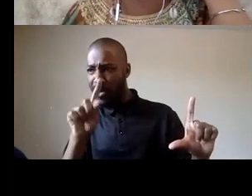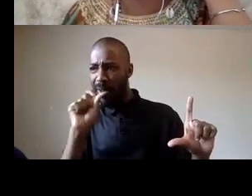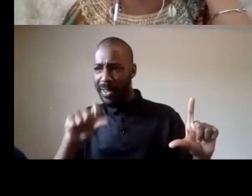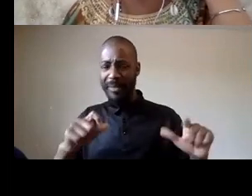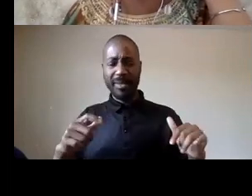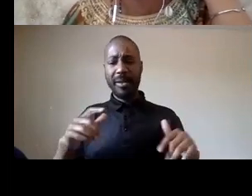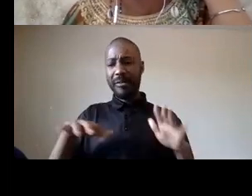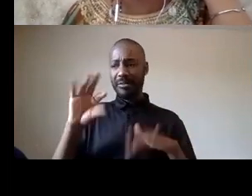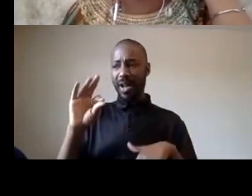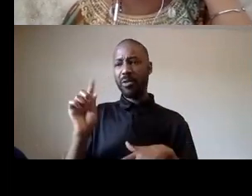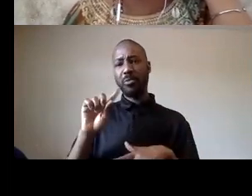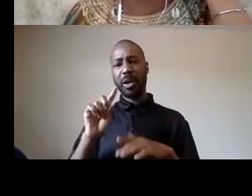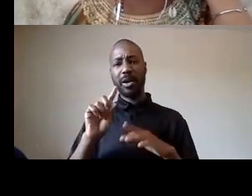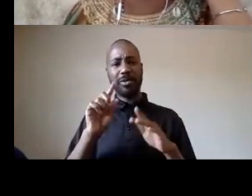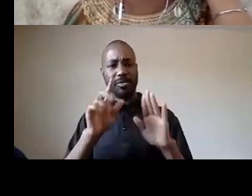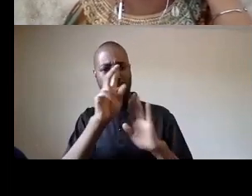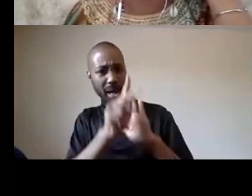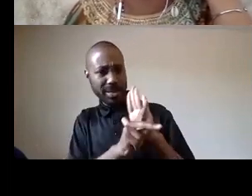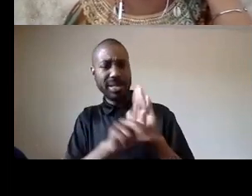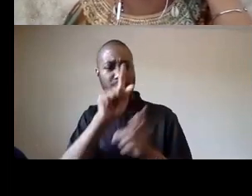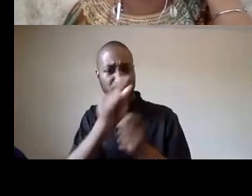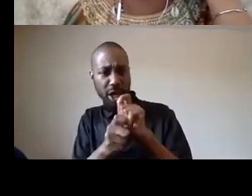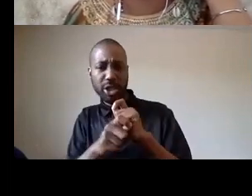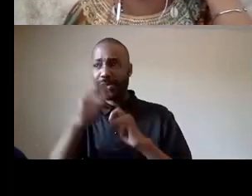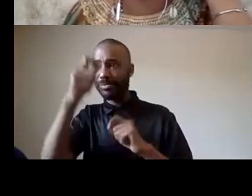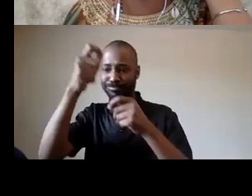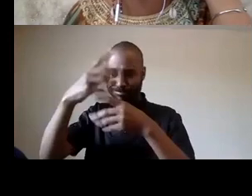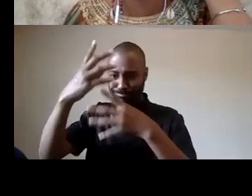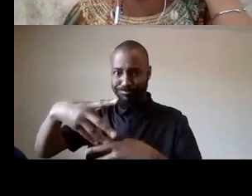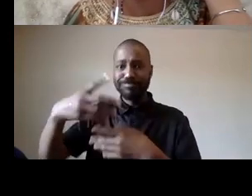changes yes you can go to our current campaigns